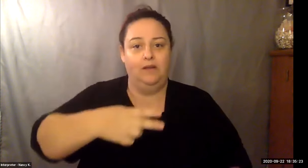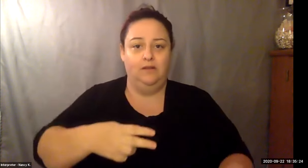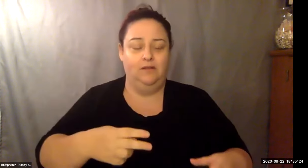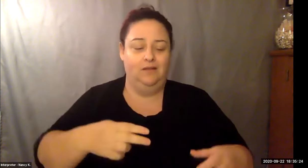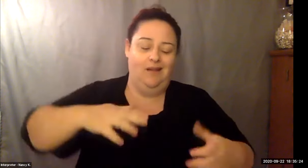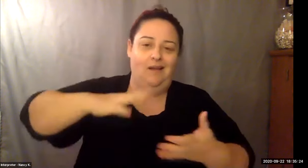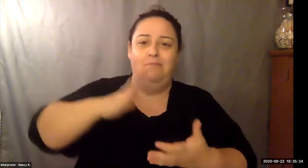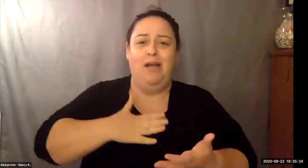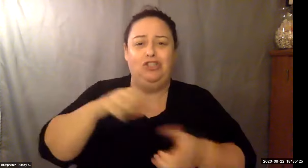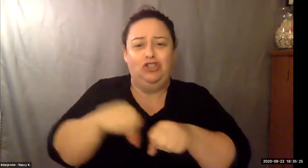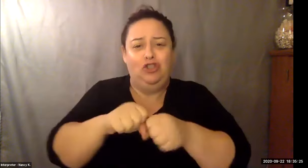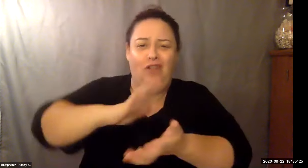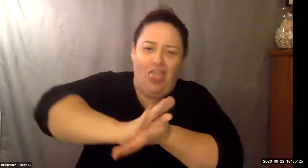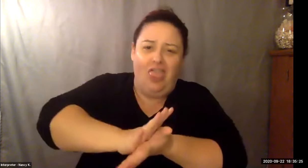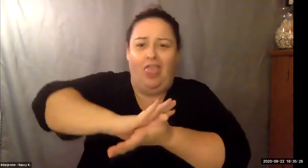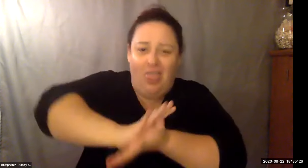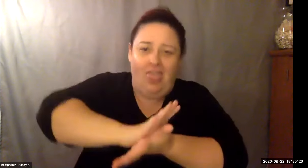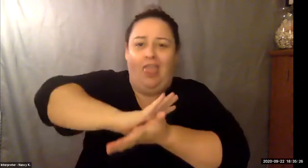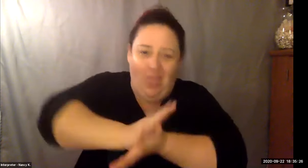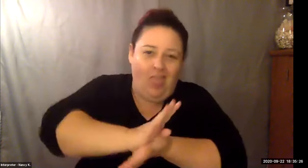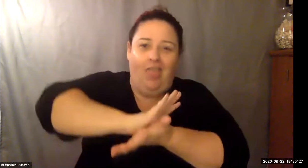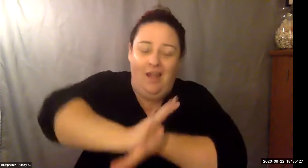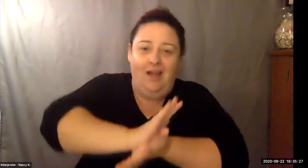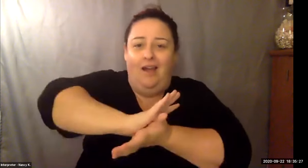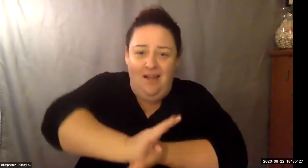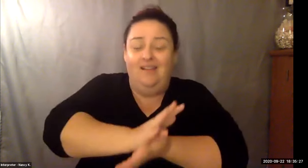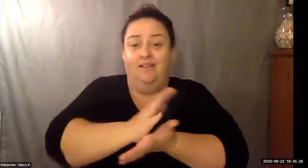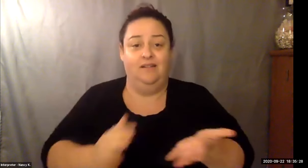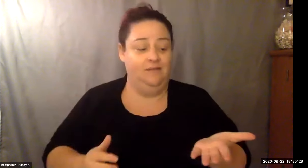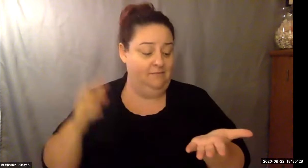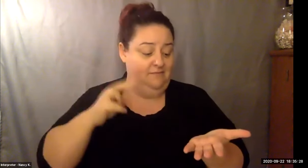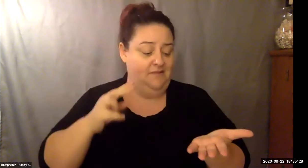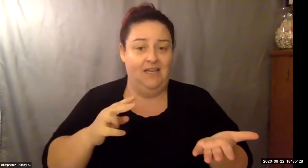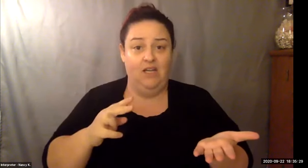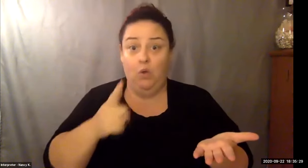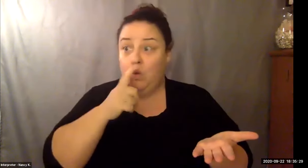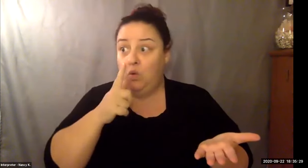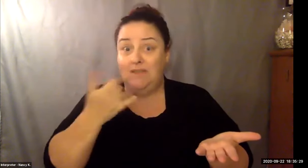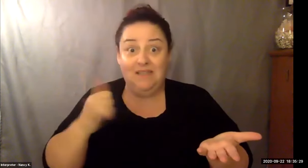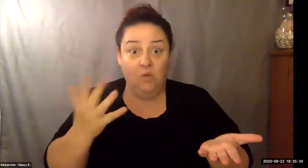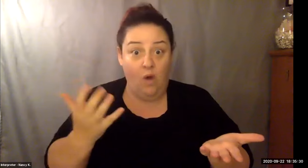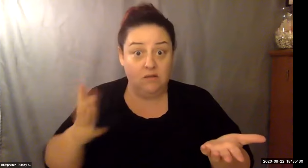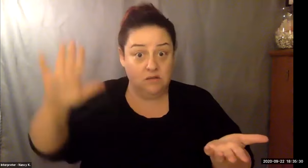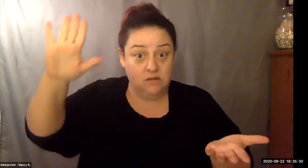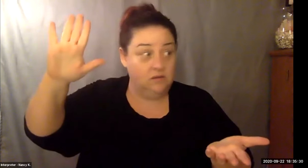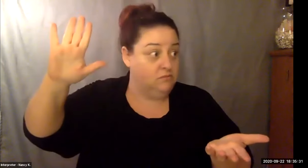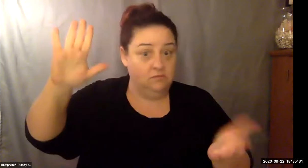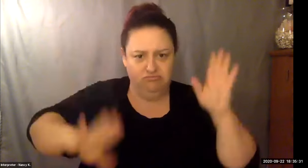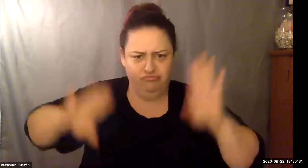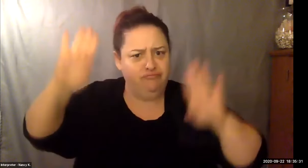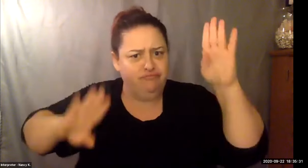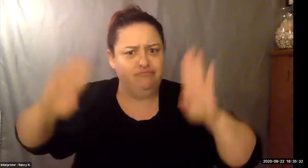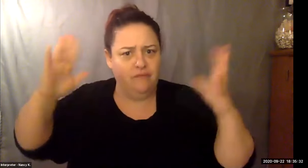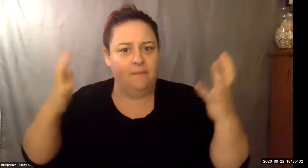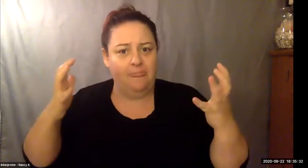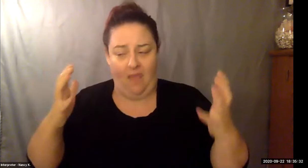Keith Wolling: You know traveled was shut down flights are minimal coming in, they will gradually go grow but it's going to take some time and it's going to be new and new